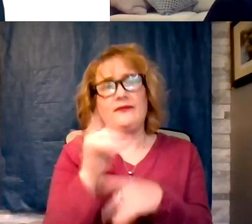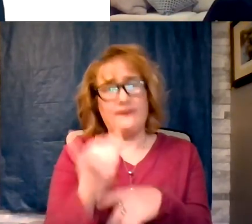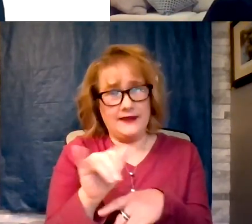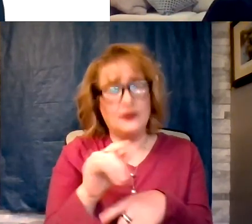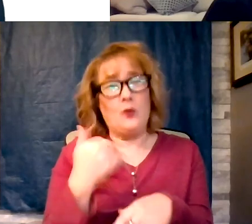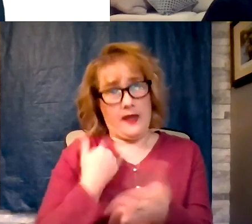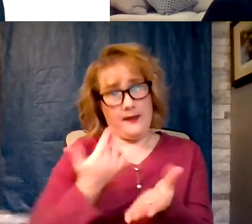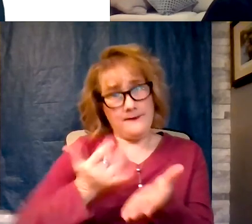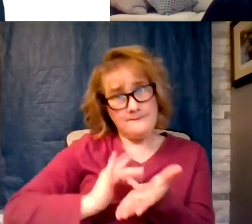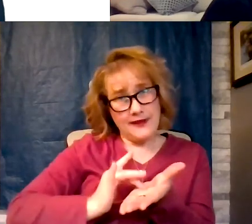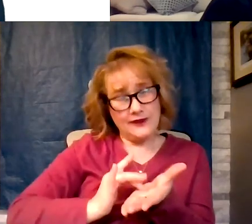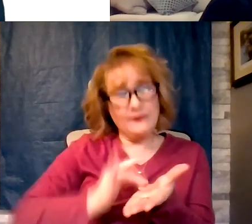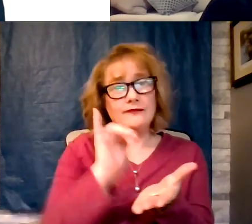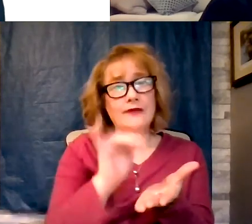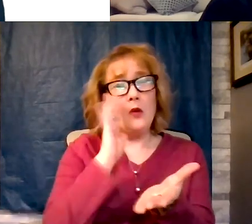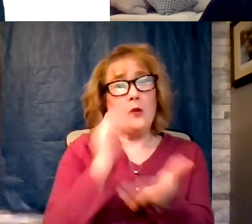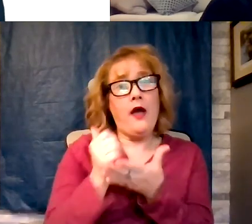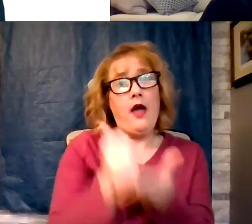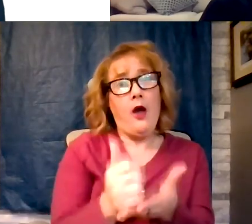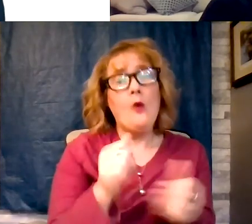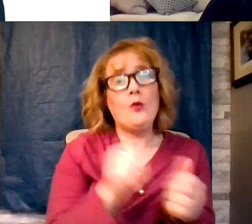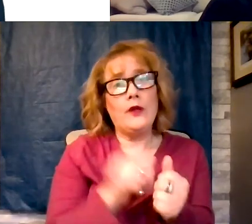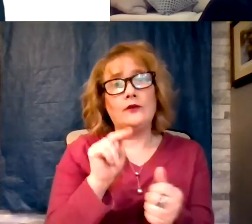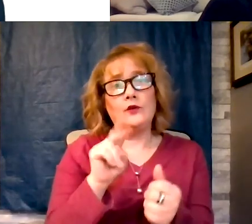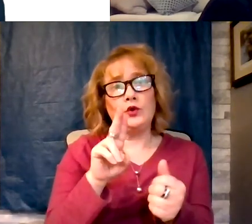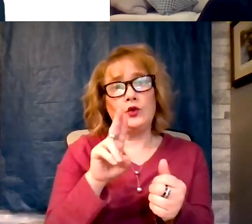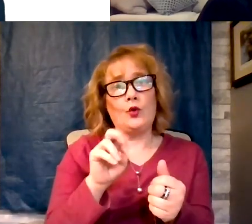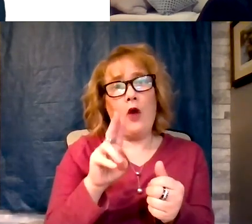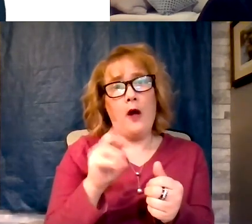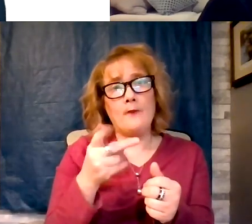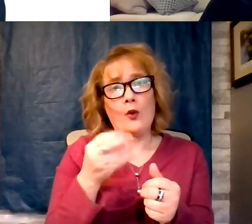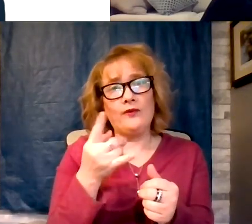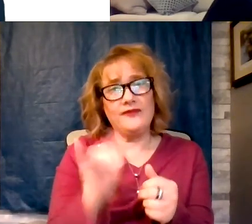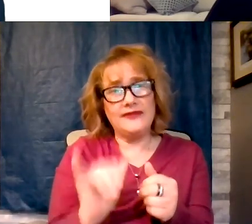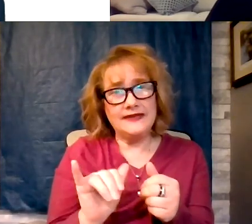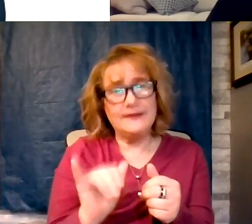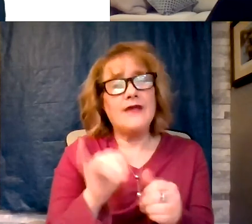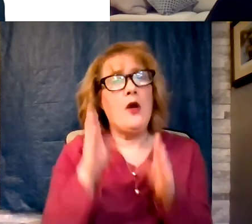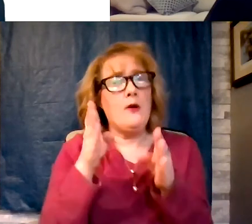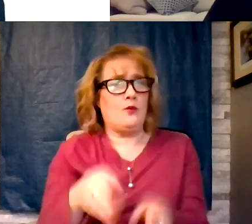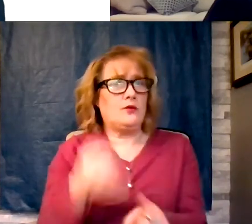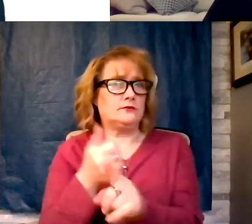help with neuropathy? This person is taking that